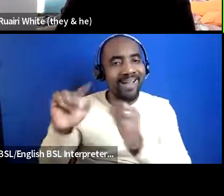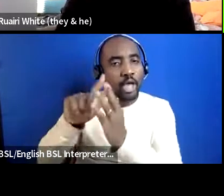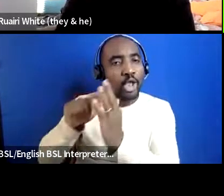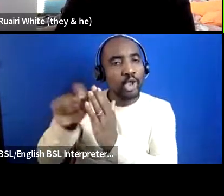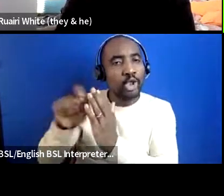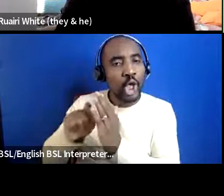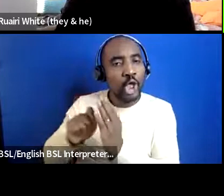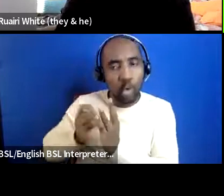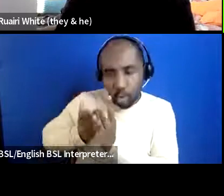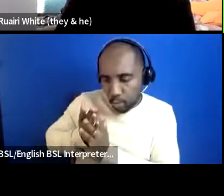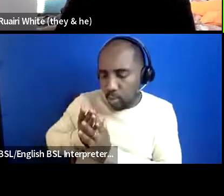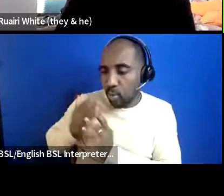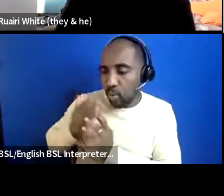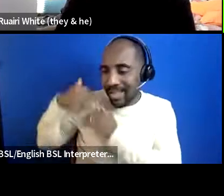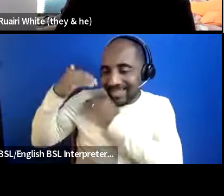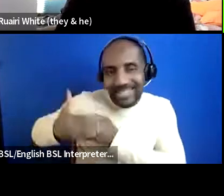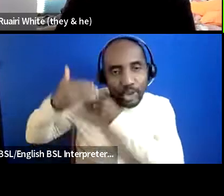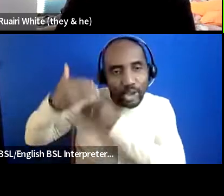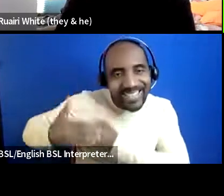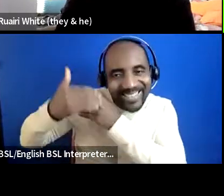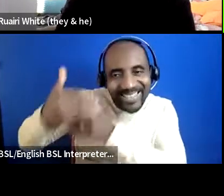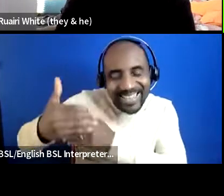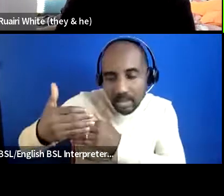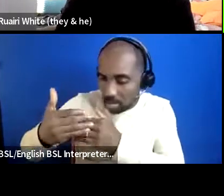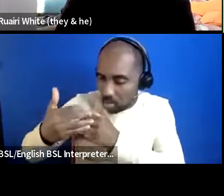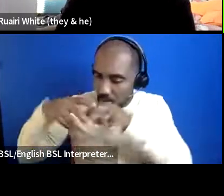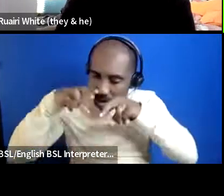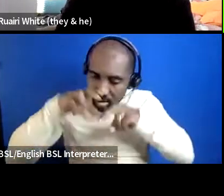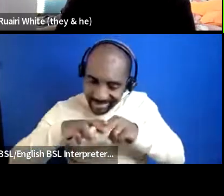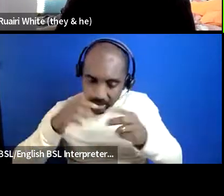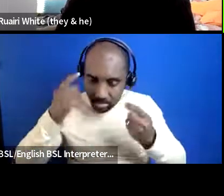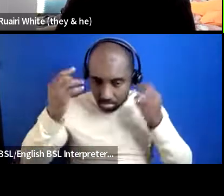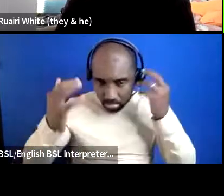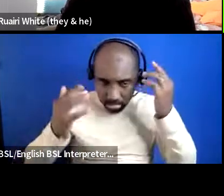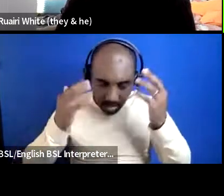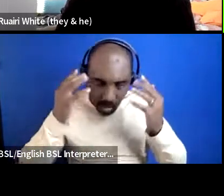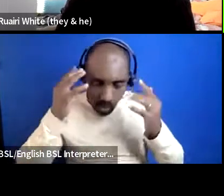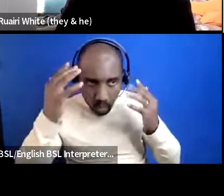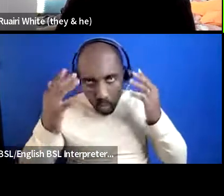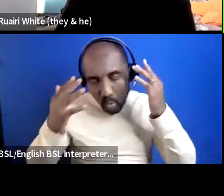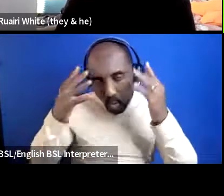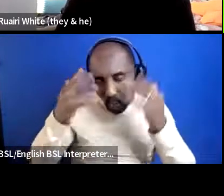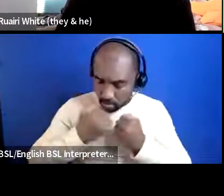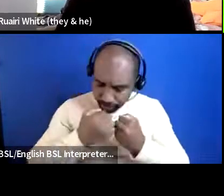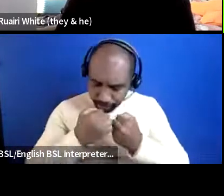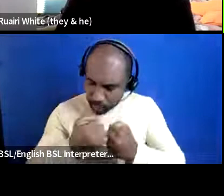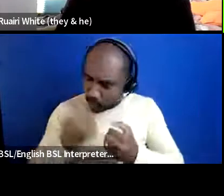at the end of each session um people just write down how how they found it what they